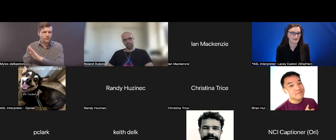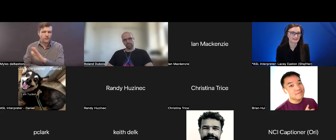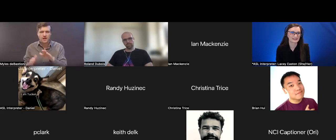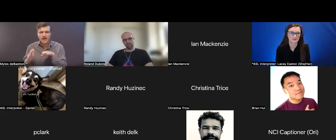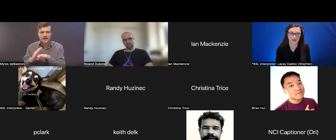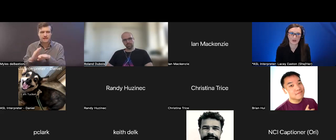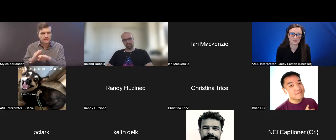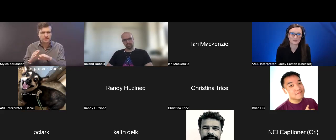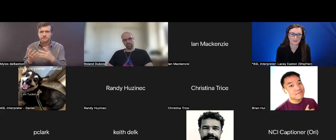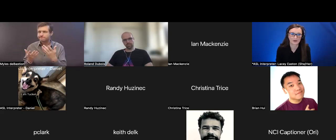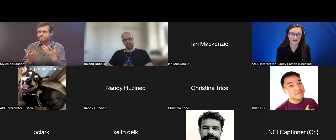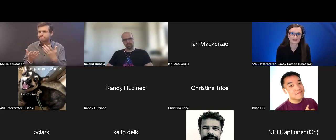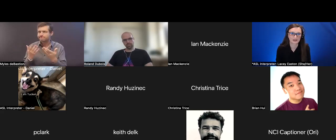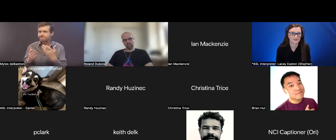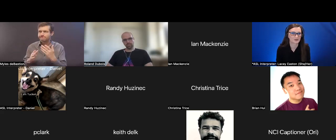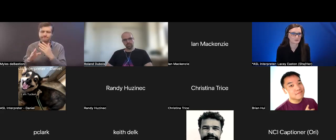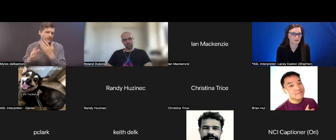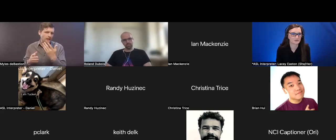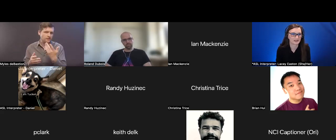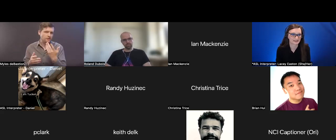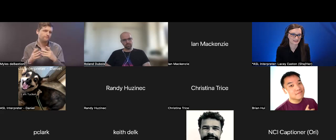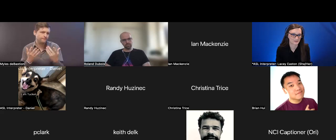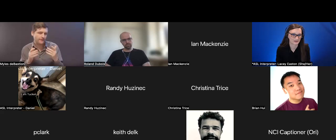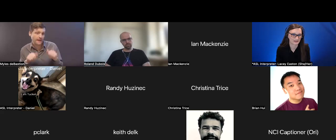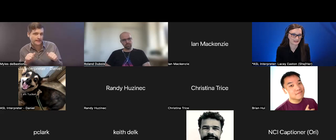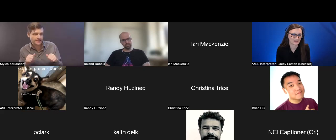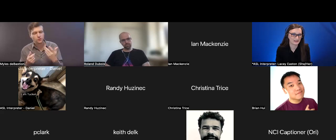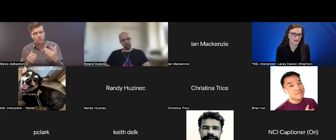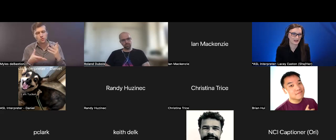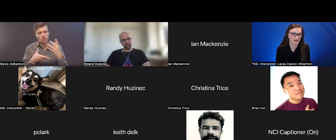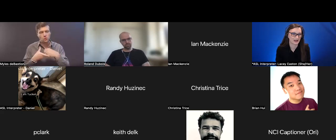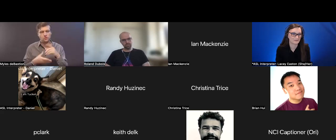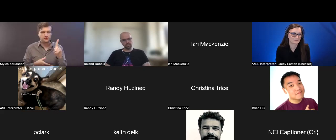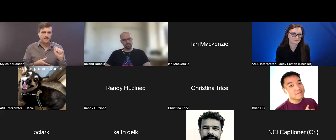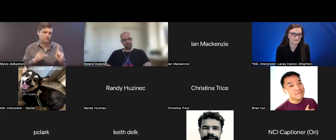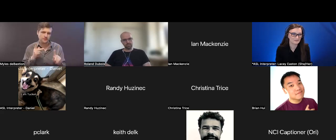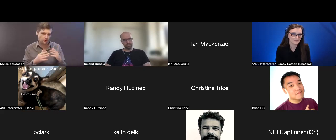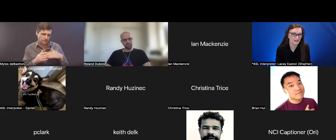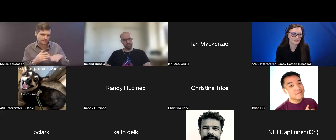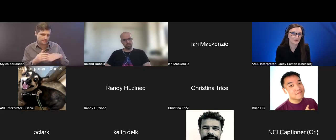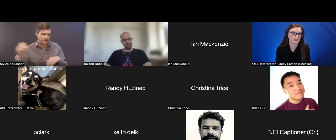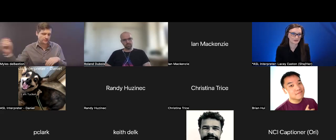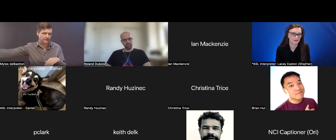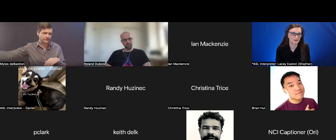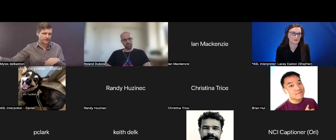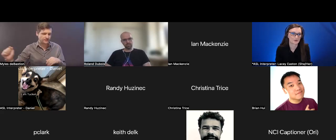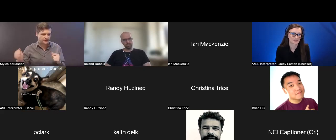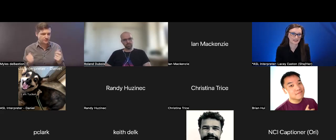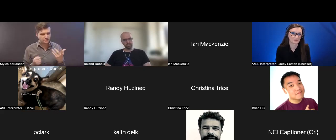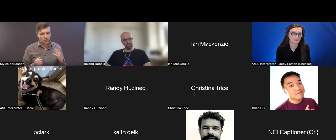that is what I hope for, in terms of improving accessibility. To include more disabled people.